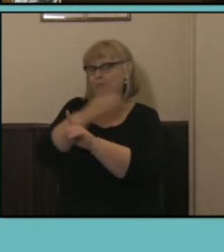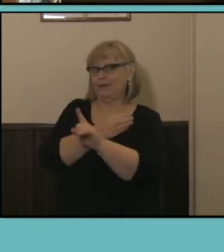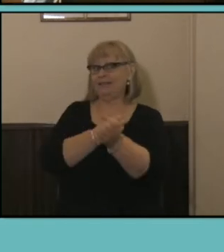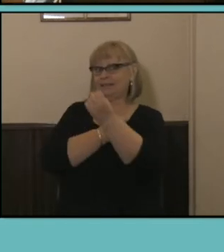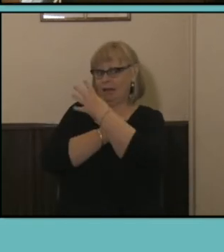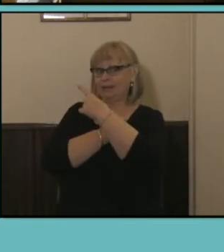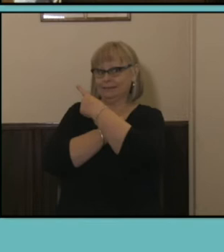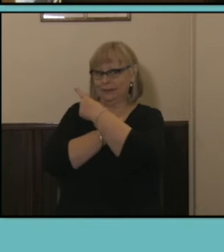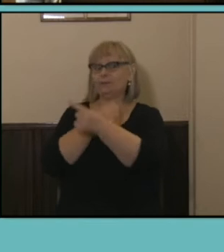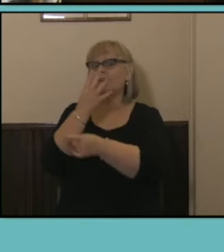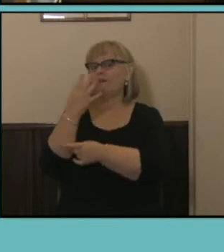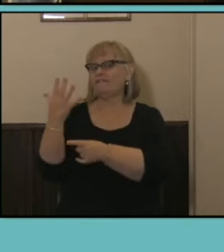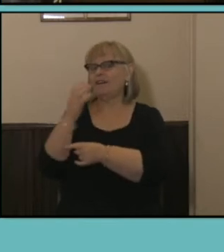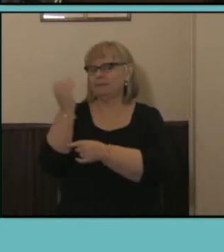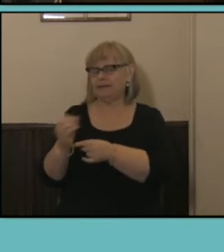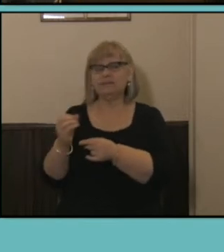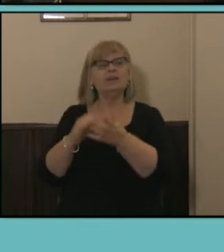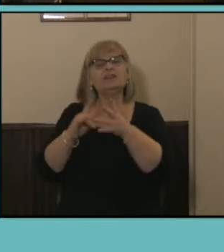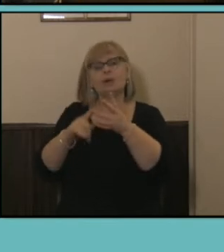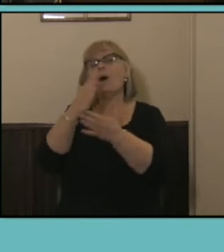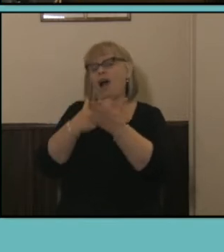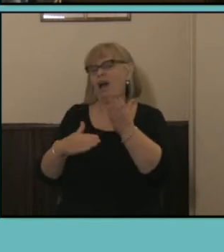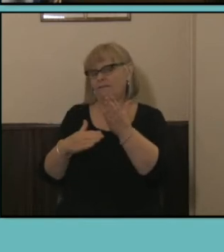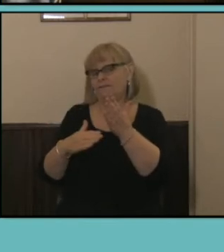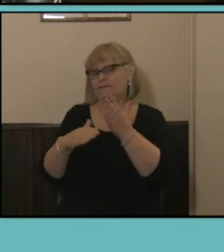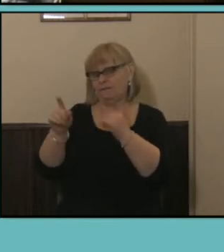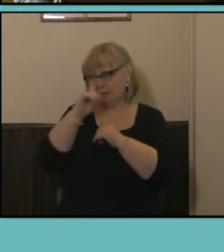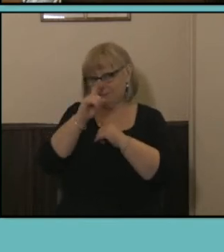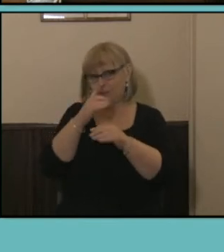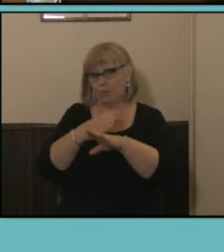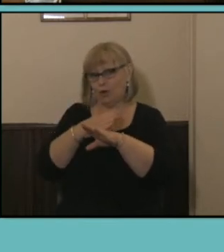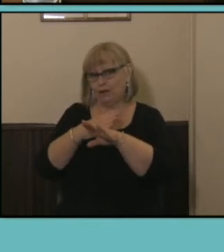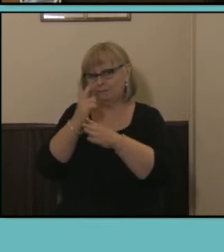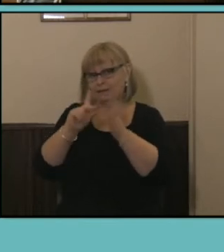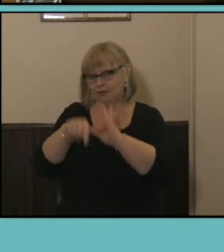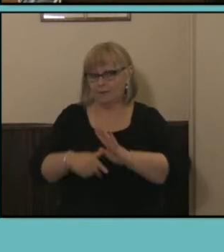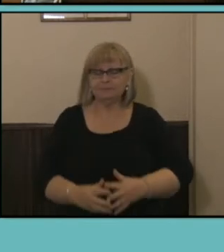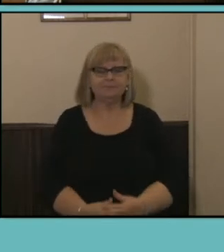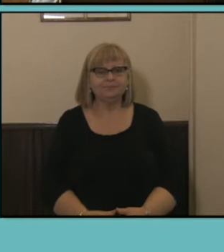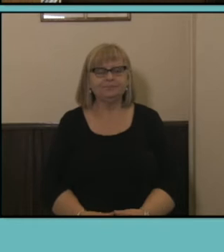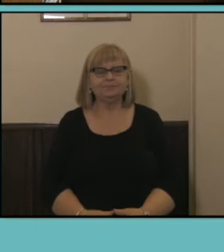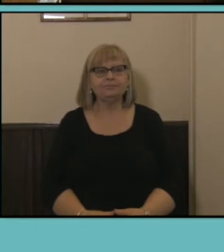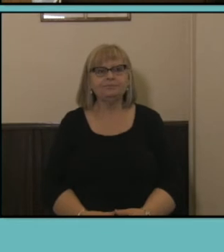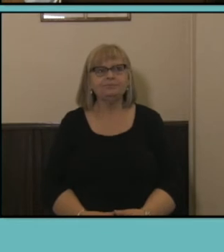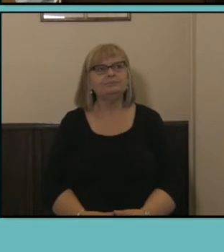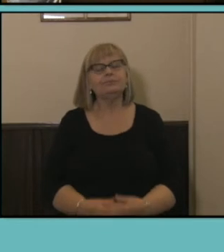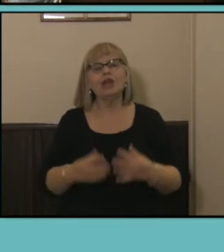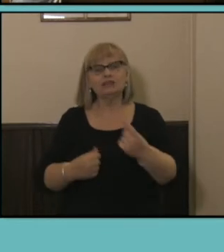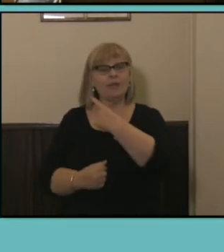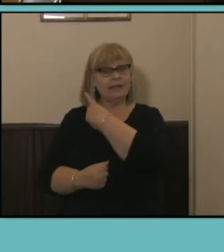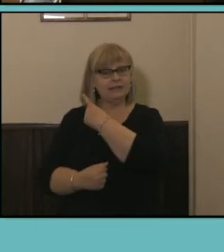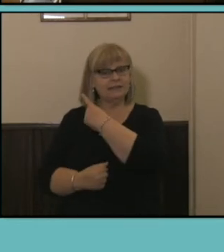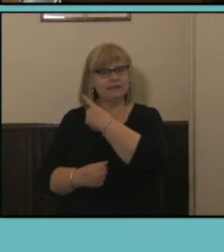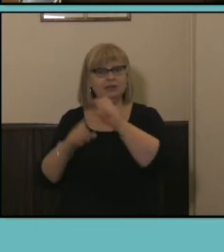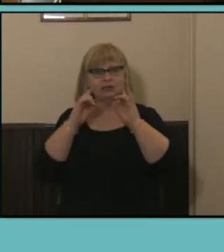percent, so just a little under half. So this slide shows the biggest increases